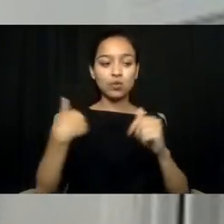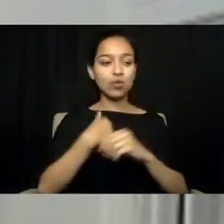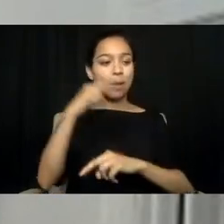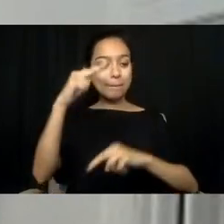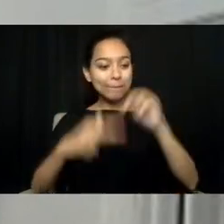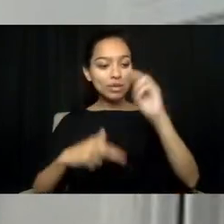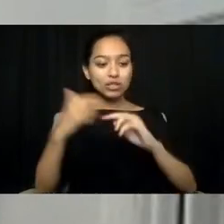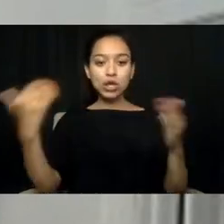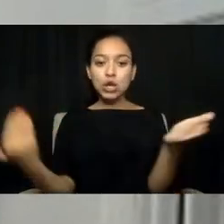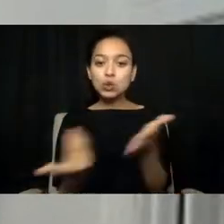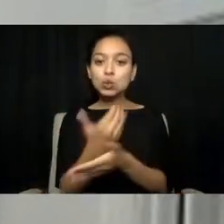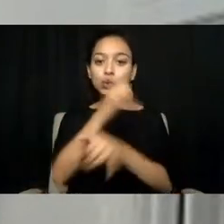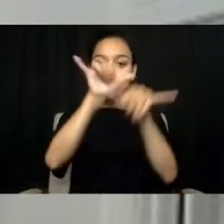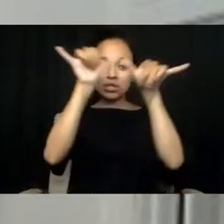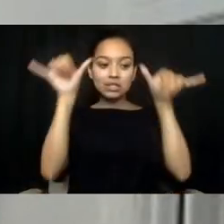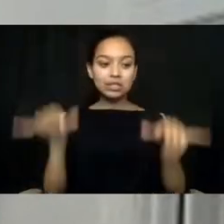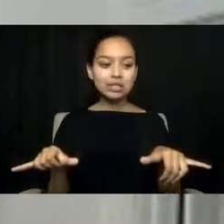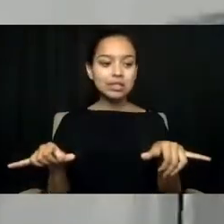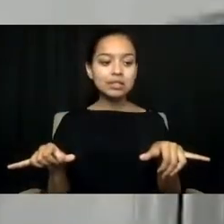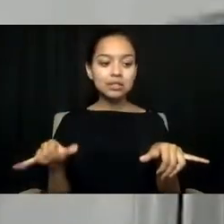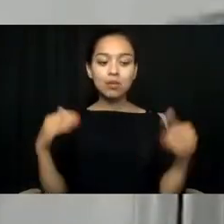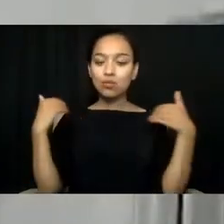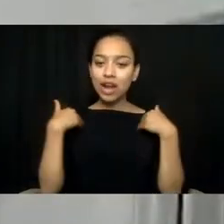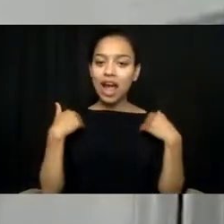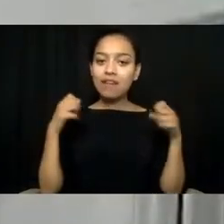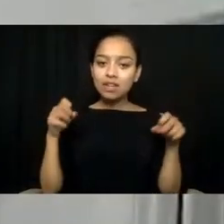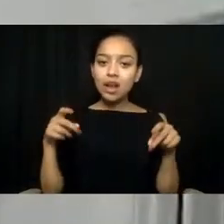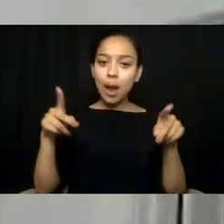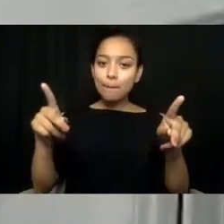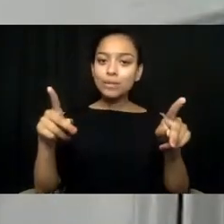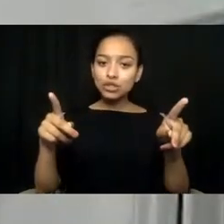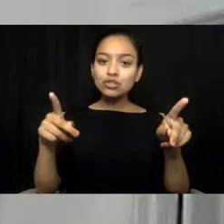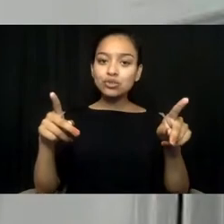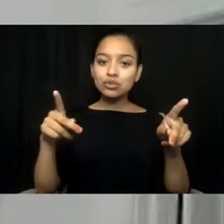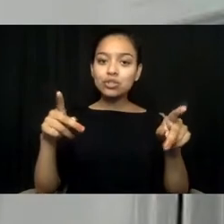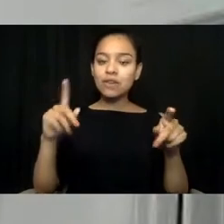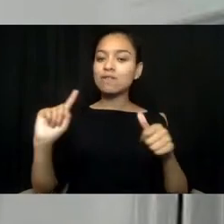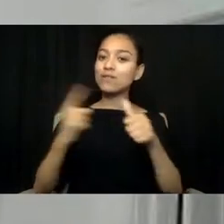We have an opportunity for the first time in my lifetime of 50 years